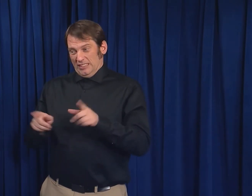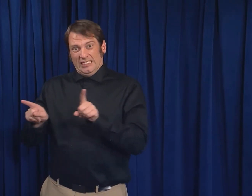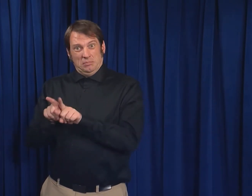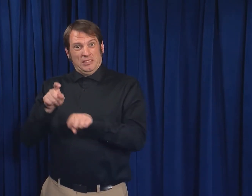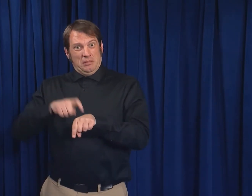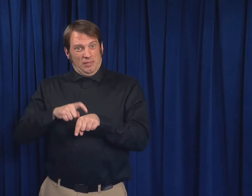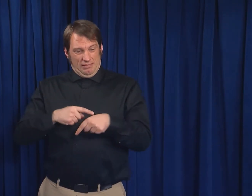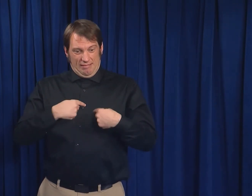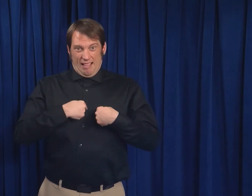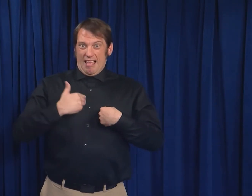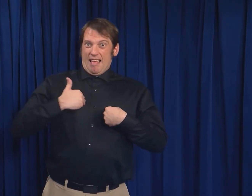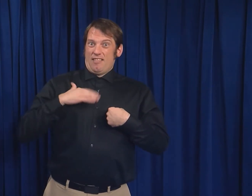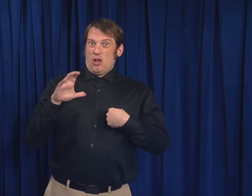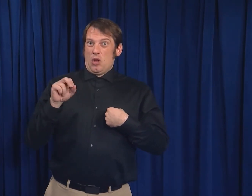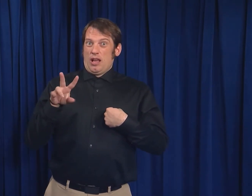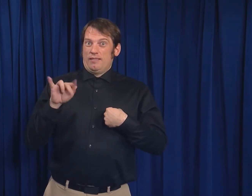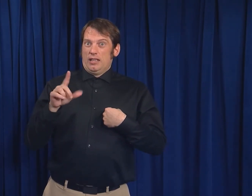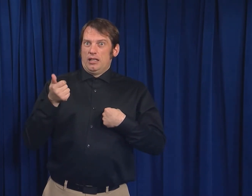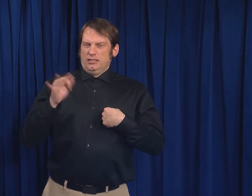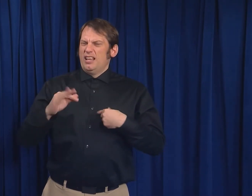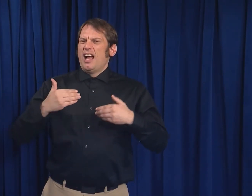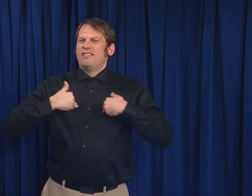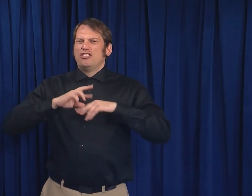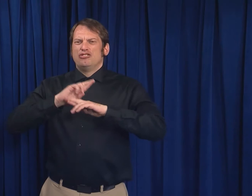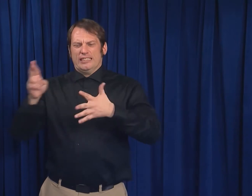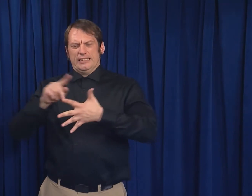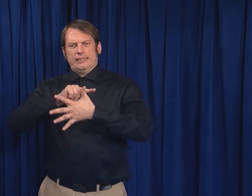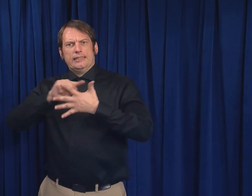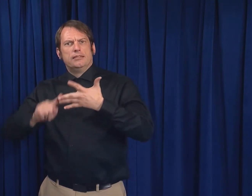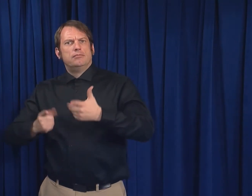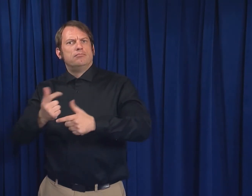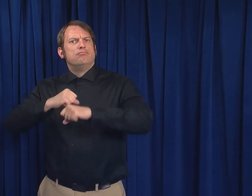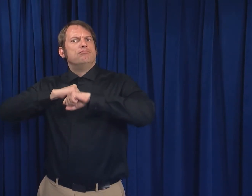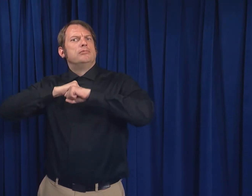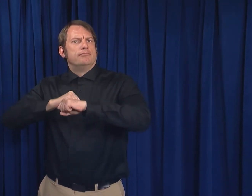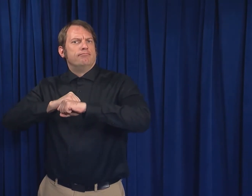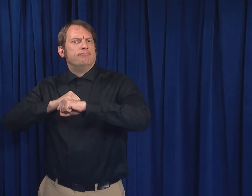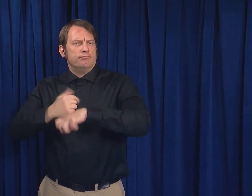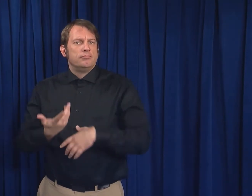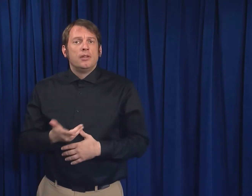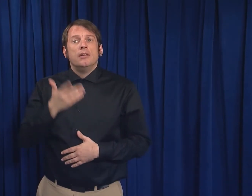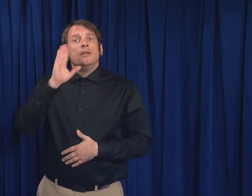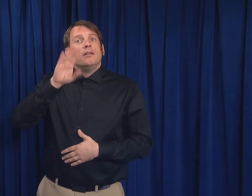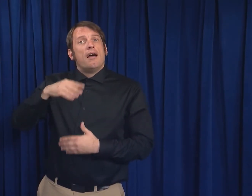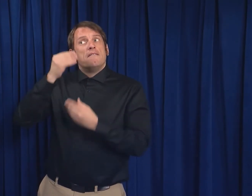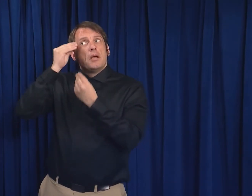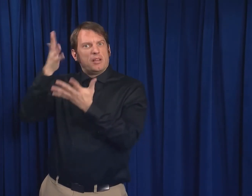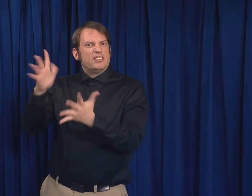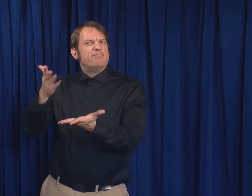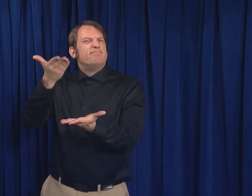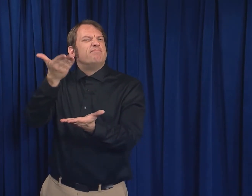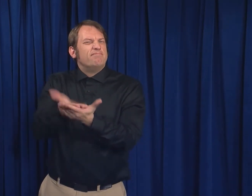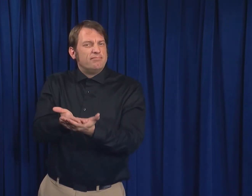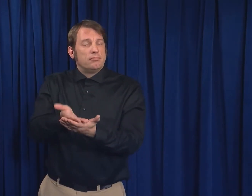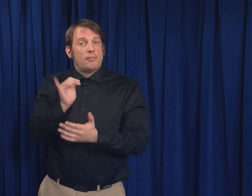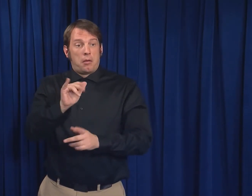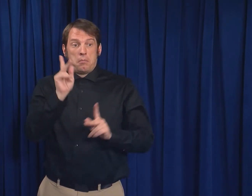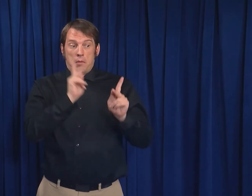when breastfeeding your baby if you have COVID-19. Current evidence suggests